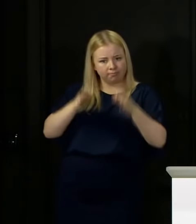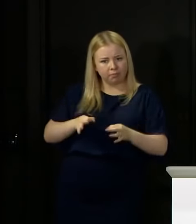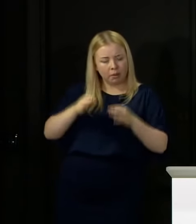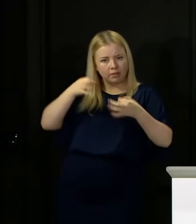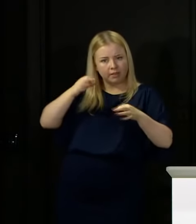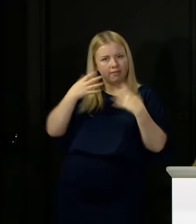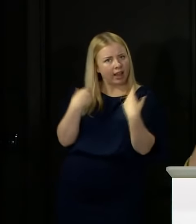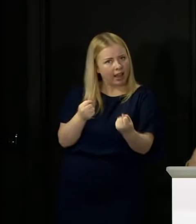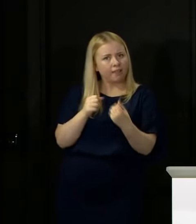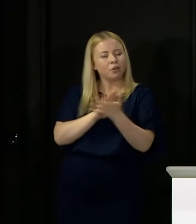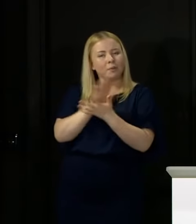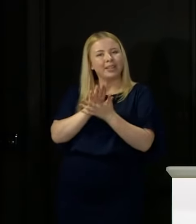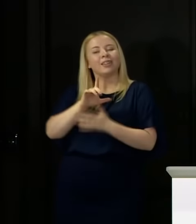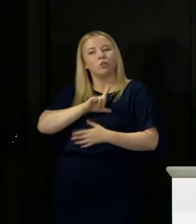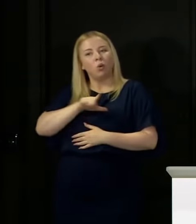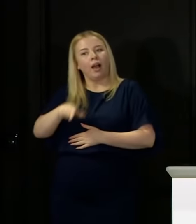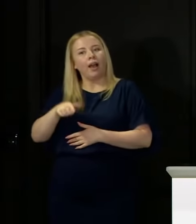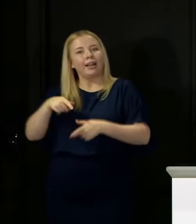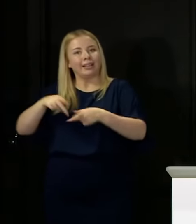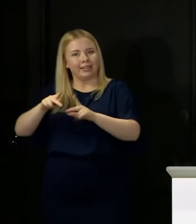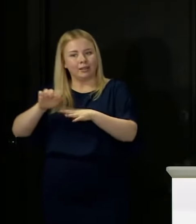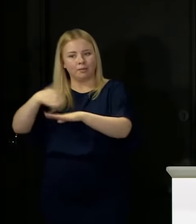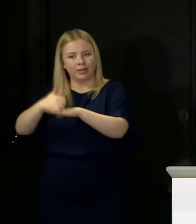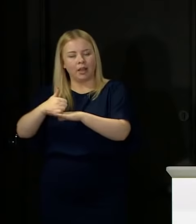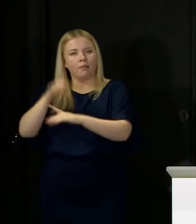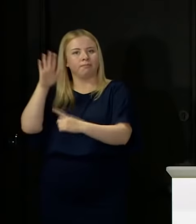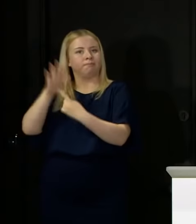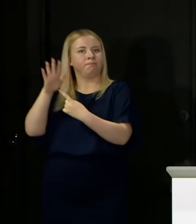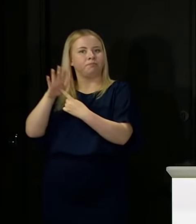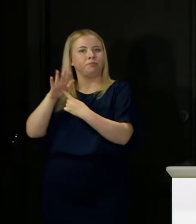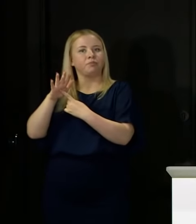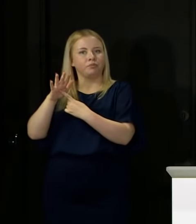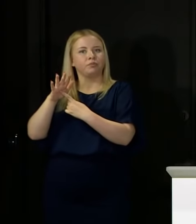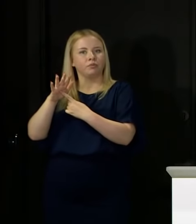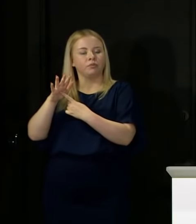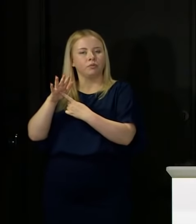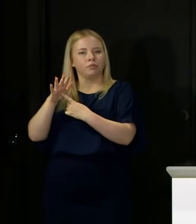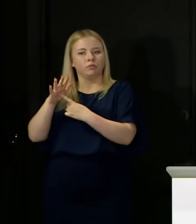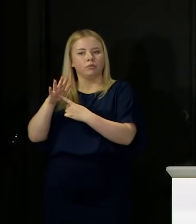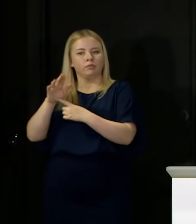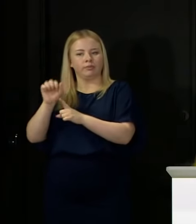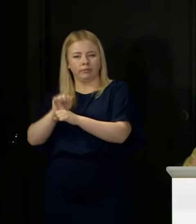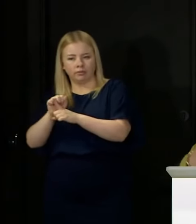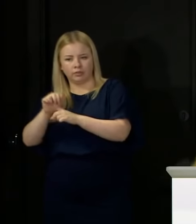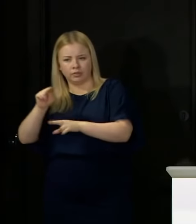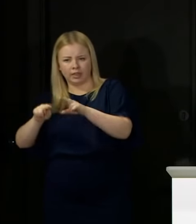that, so that people don't look at incredible inflation of pass rates and say, the whole